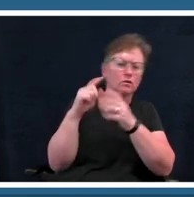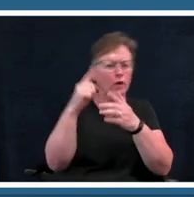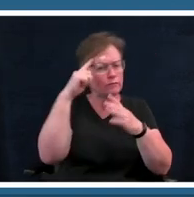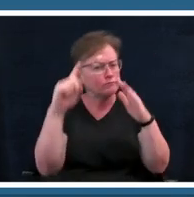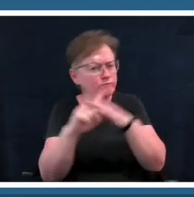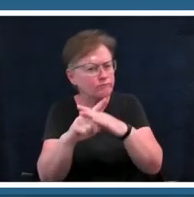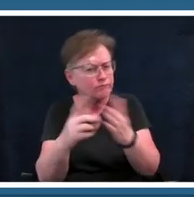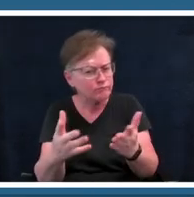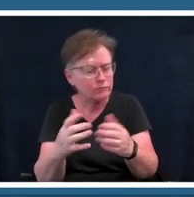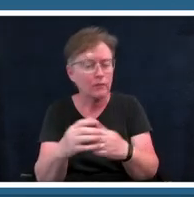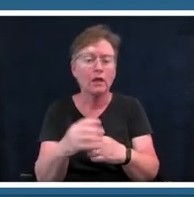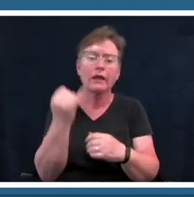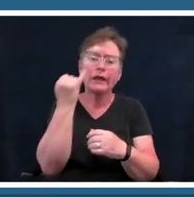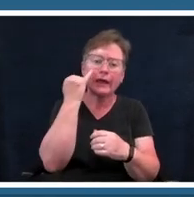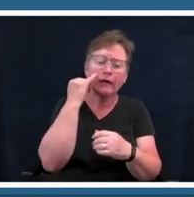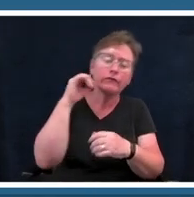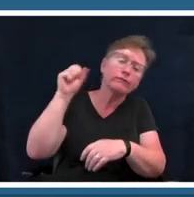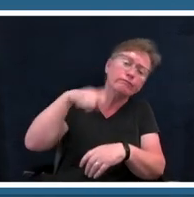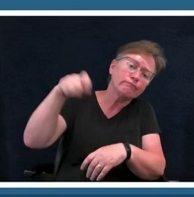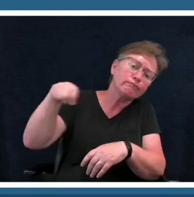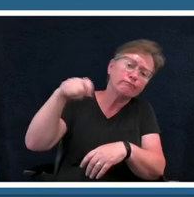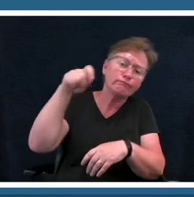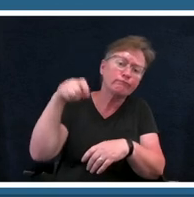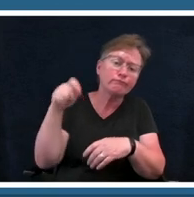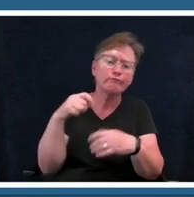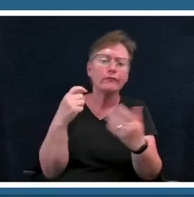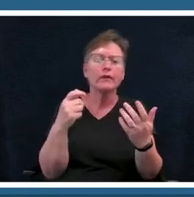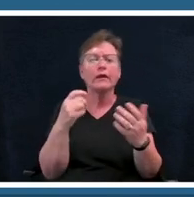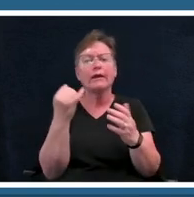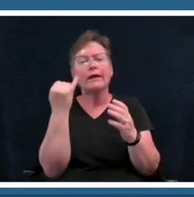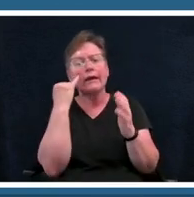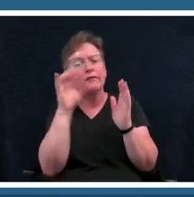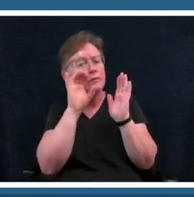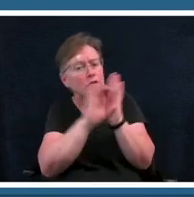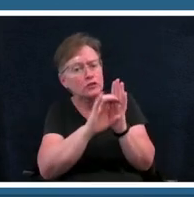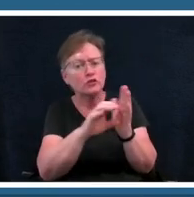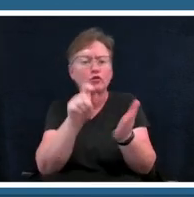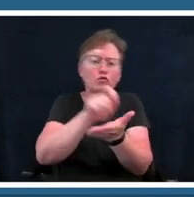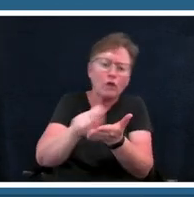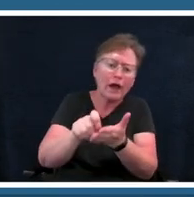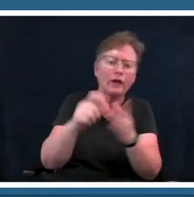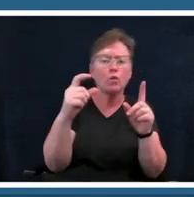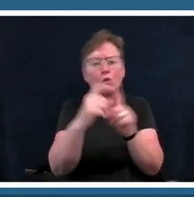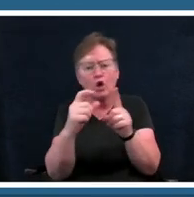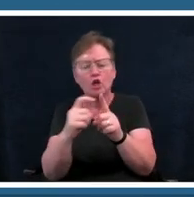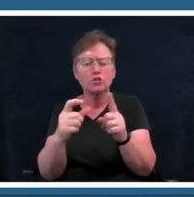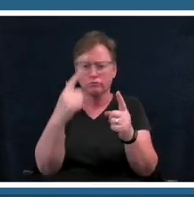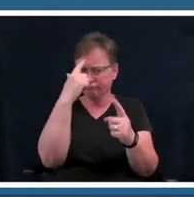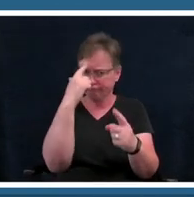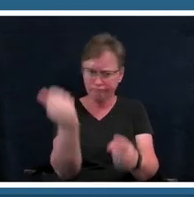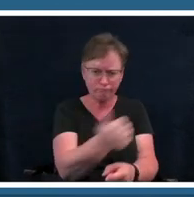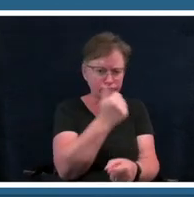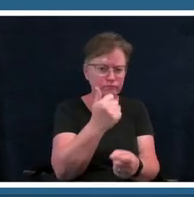you choose to write even if it's just freehand words that's also a great way